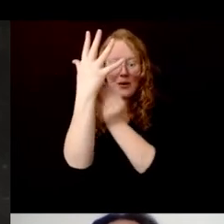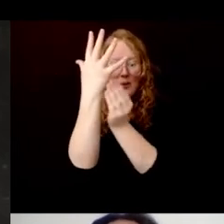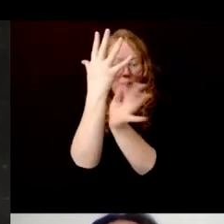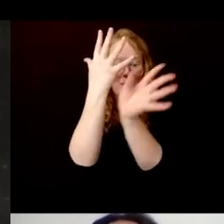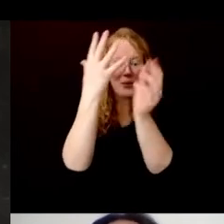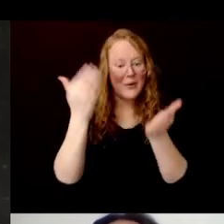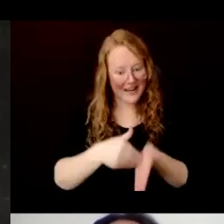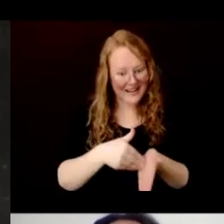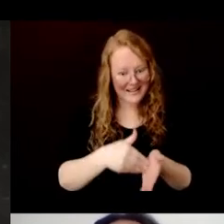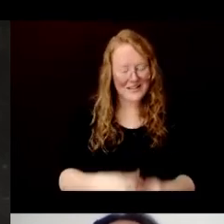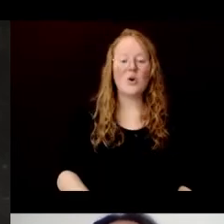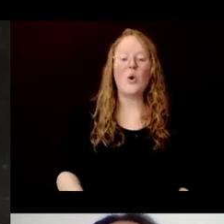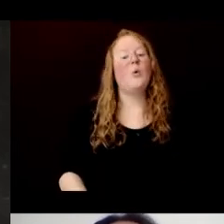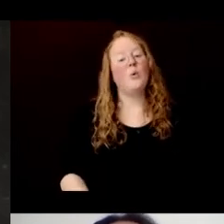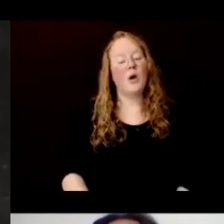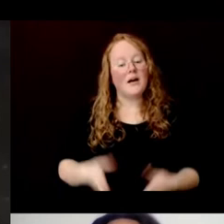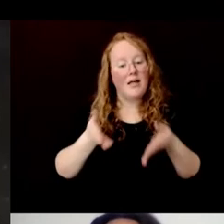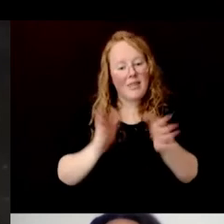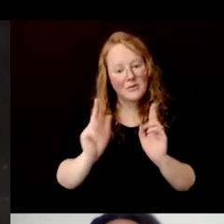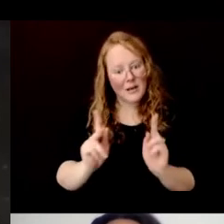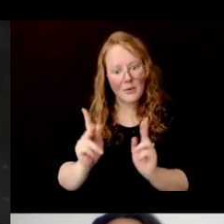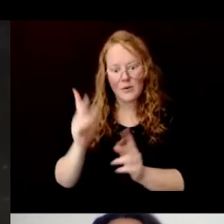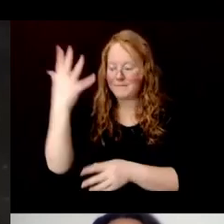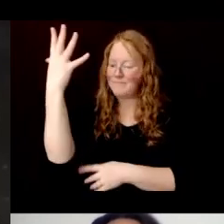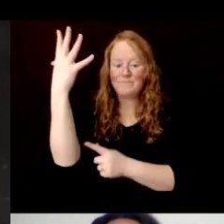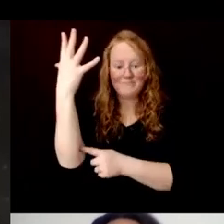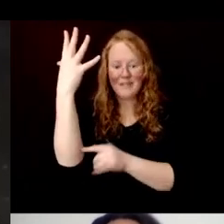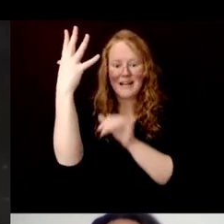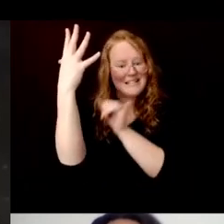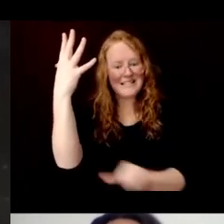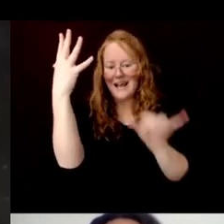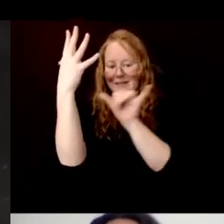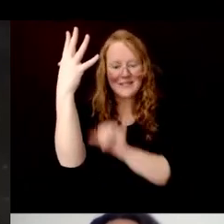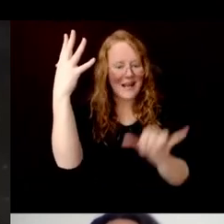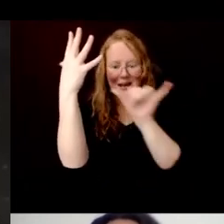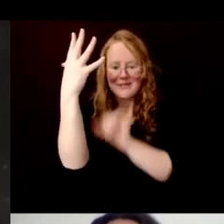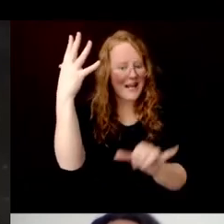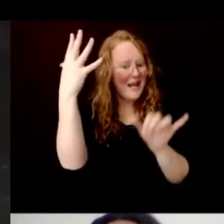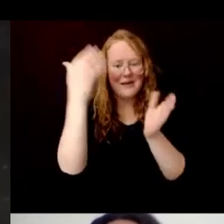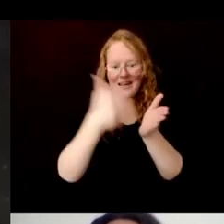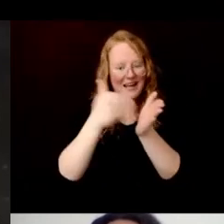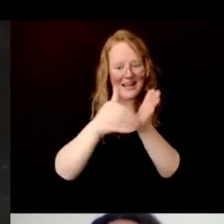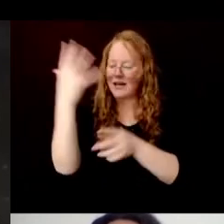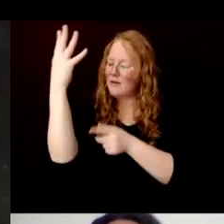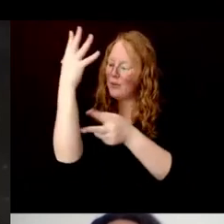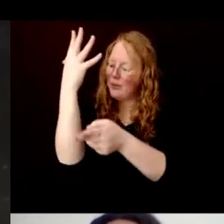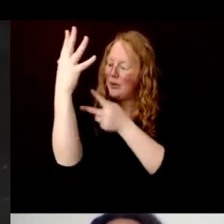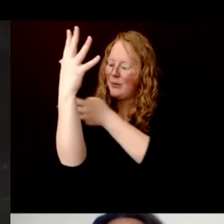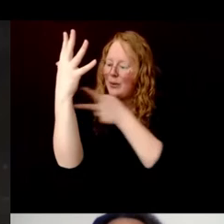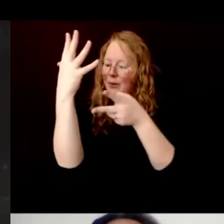This allows people to use the same plants over and over again, if you give them enough time to regrow.